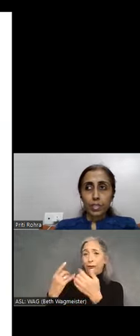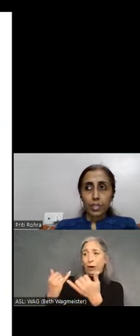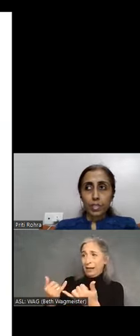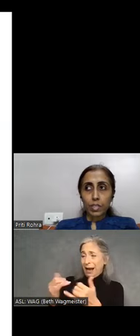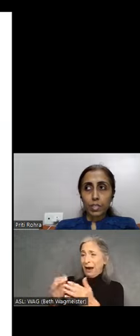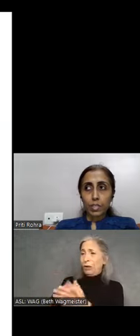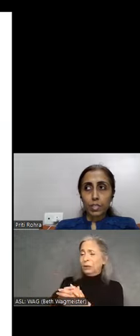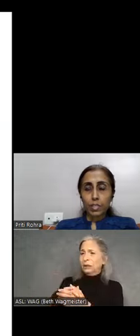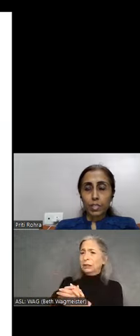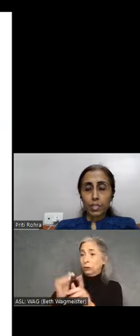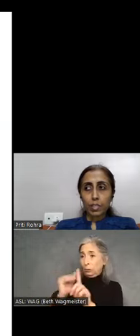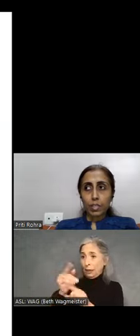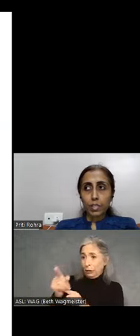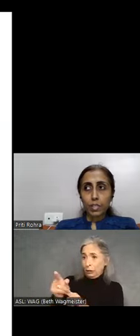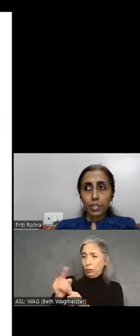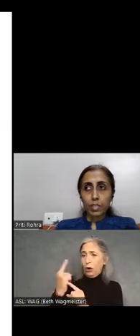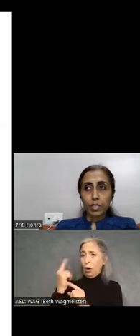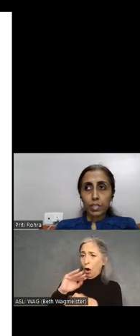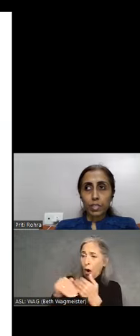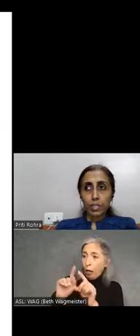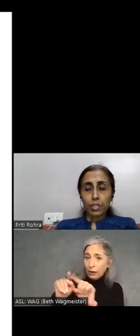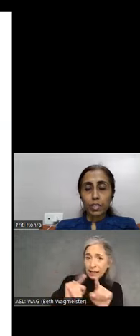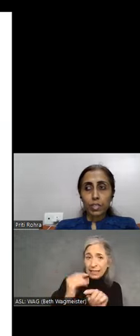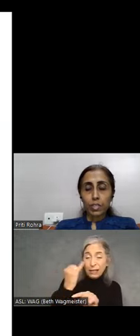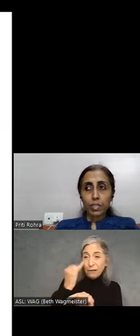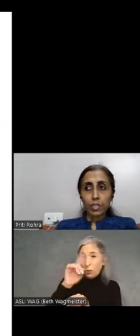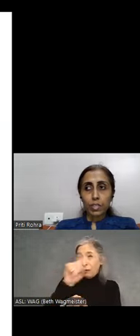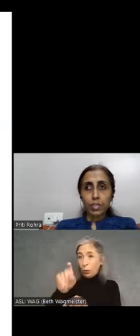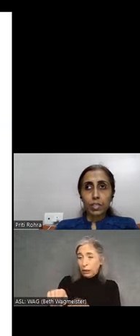a friendly reminder to all attendees to please post your questions in the